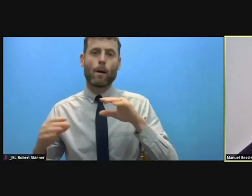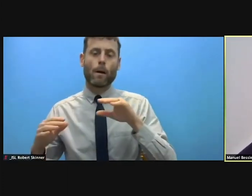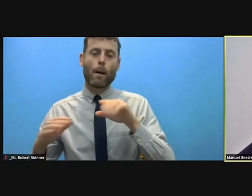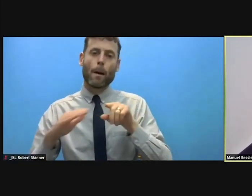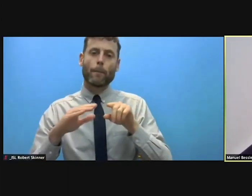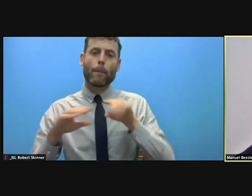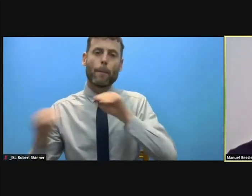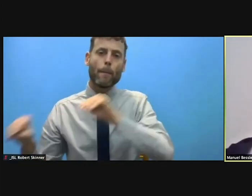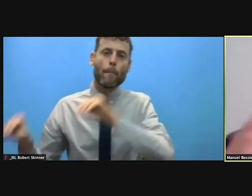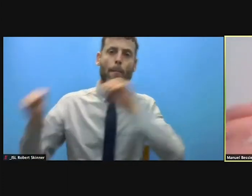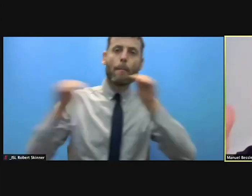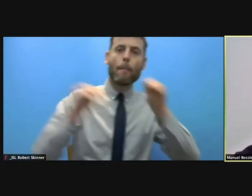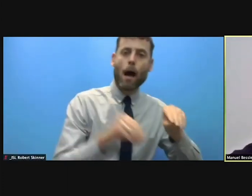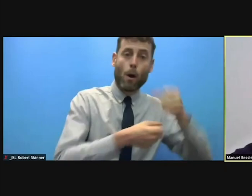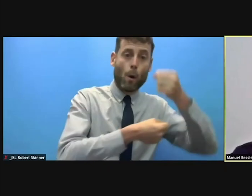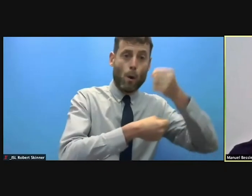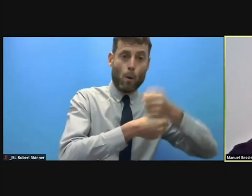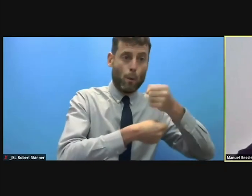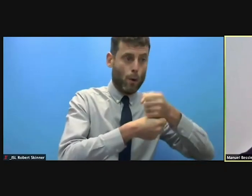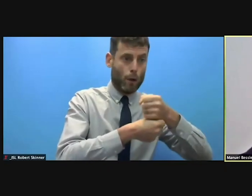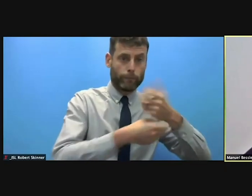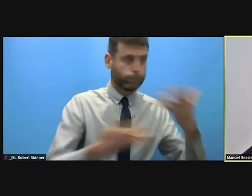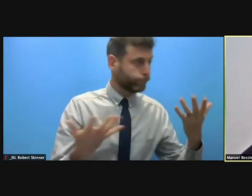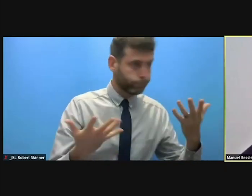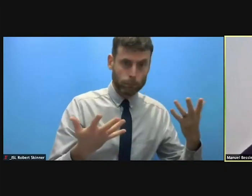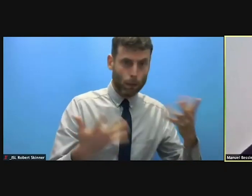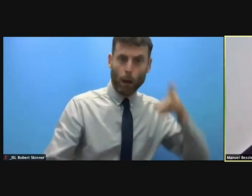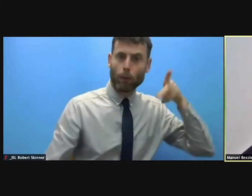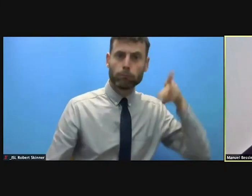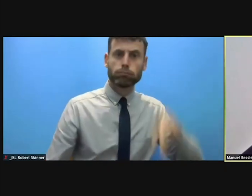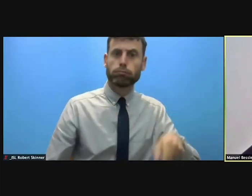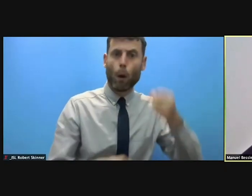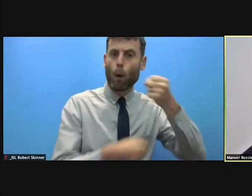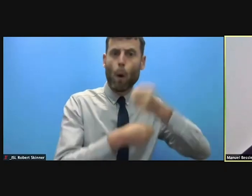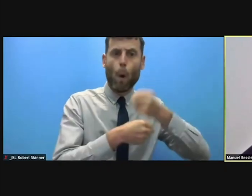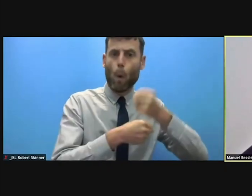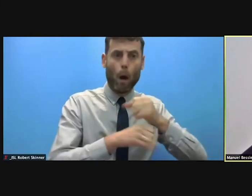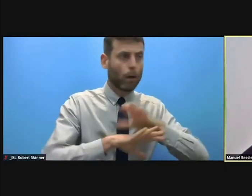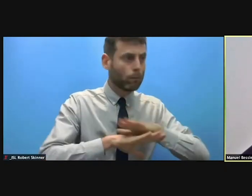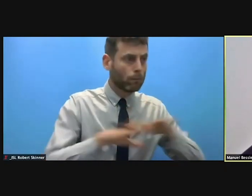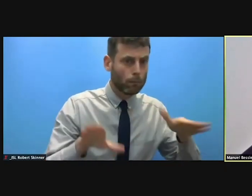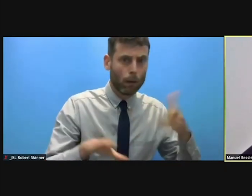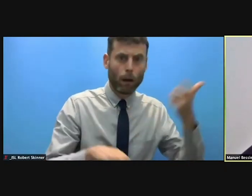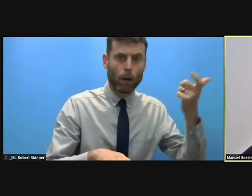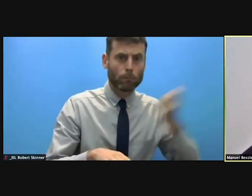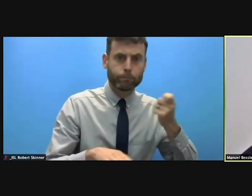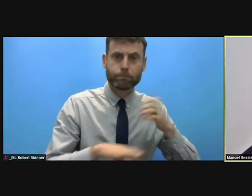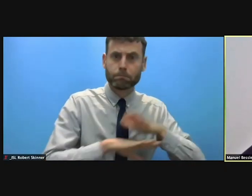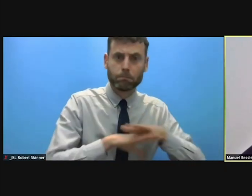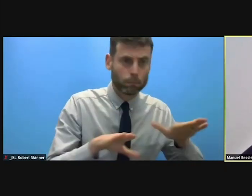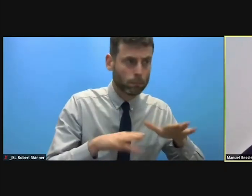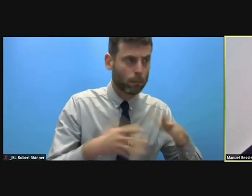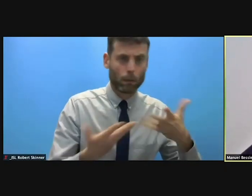families which led the families into poverty because their remittance didn't flow anymore. The